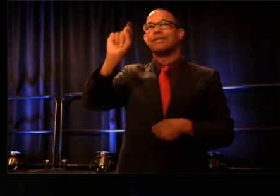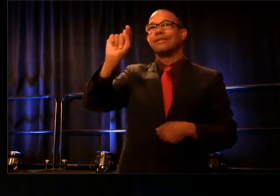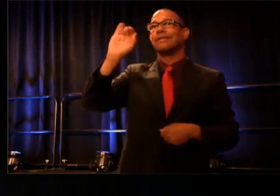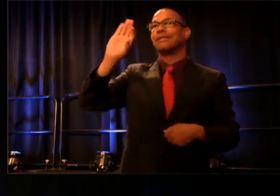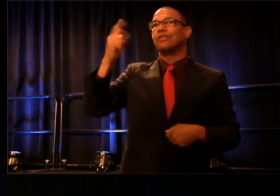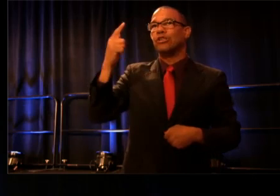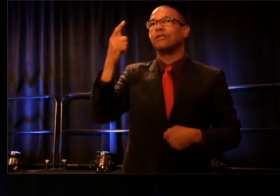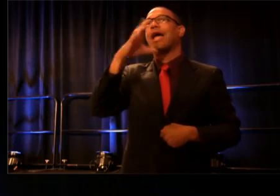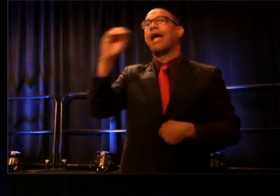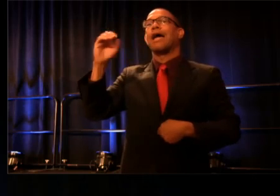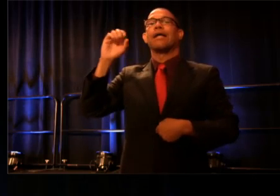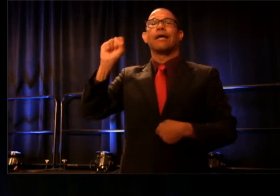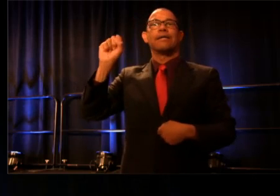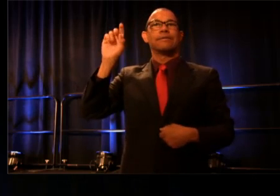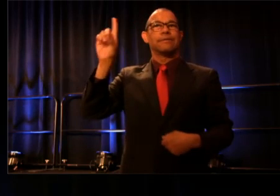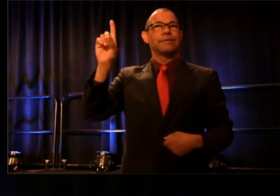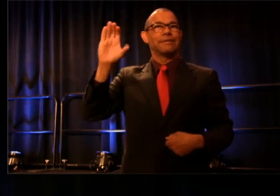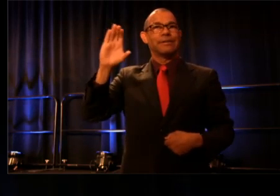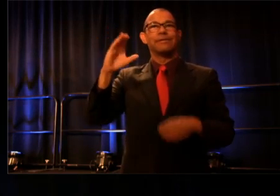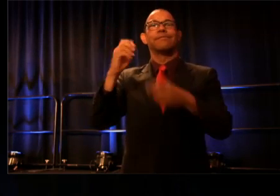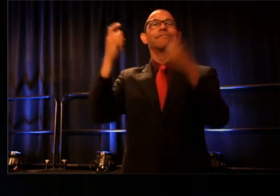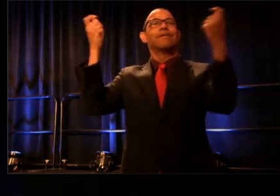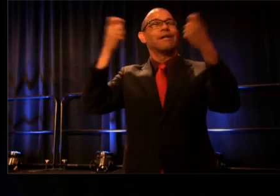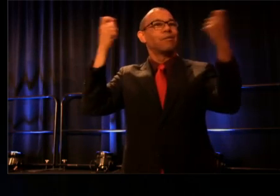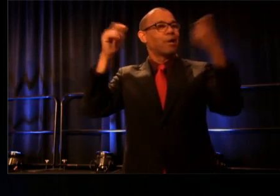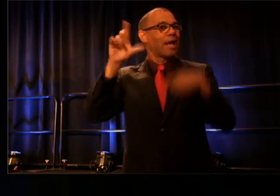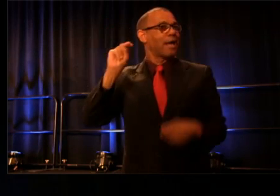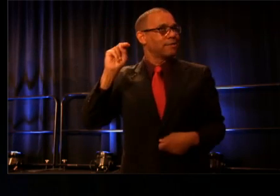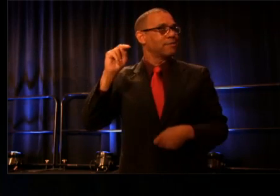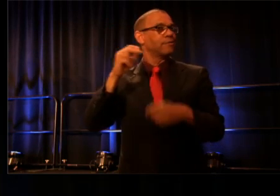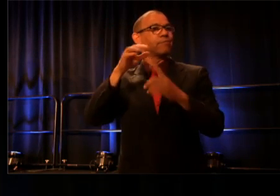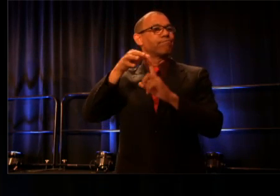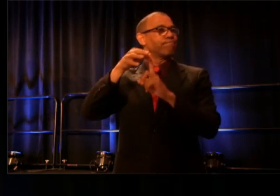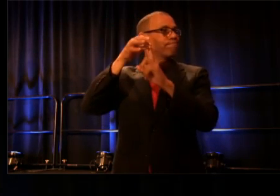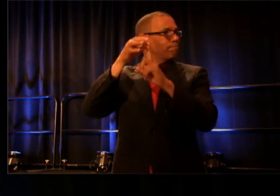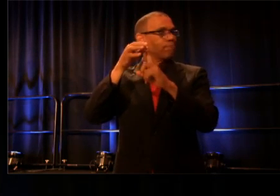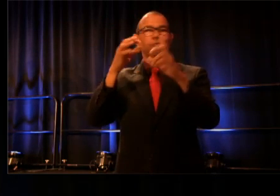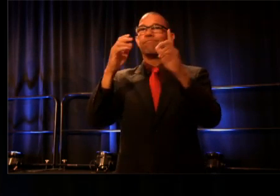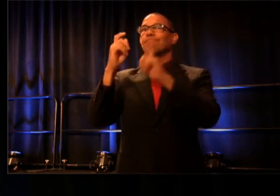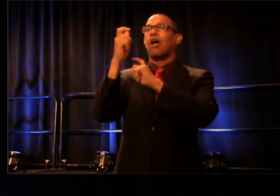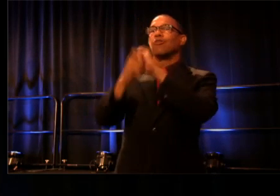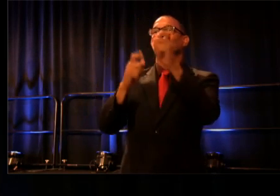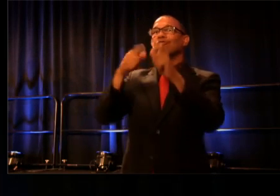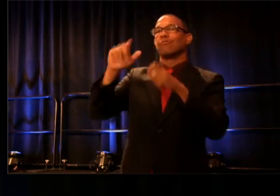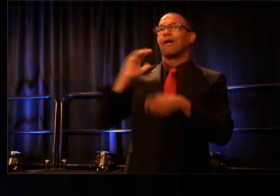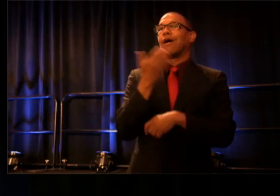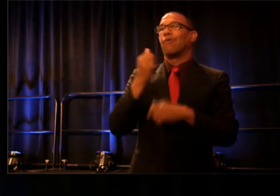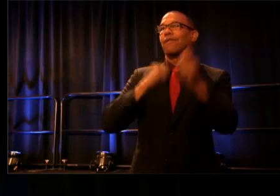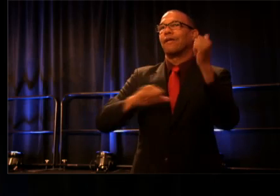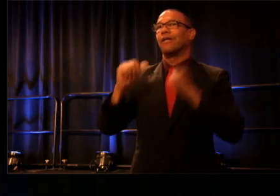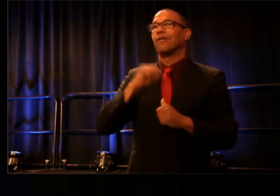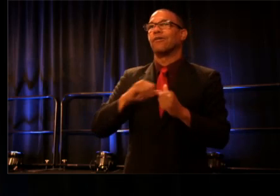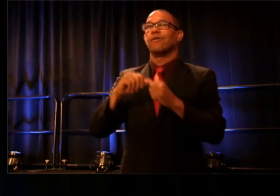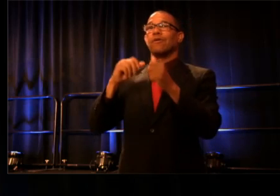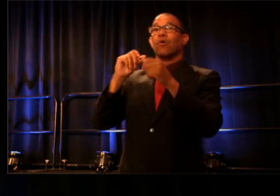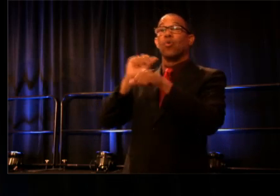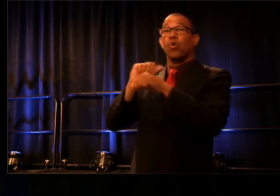to celebrate Alan's unique contributions to the American theatre. A leading director of the works of Samuel Beckett and Edward Albee,